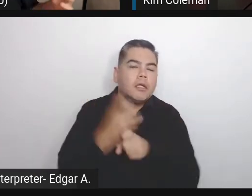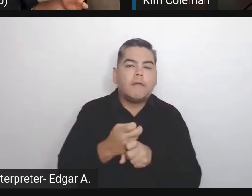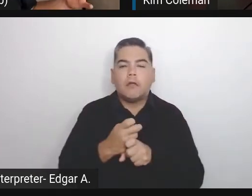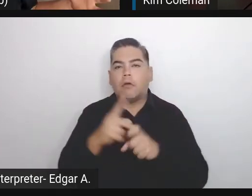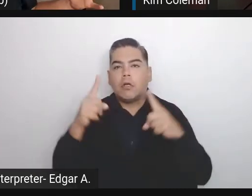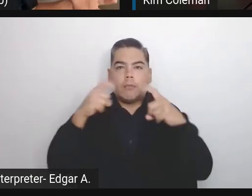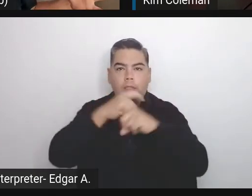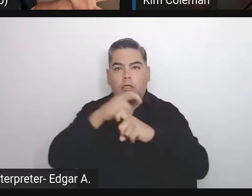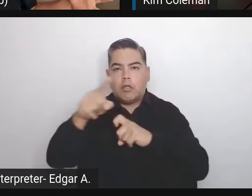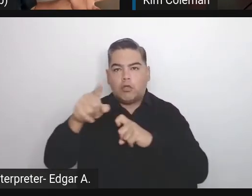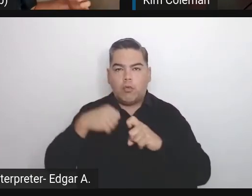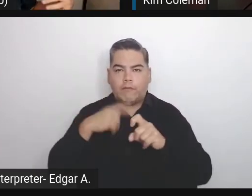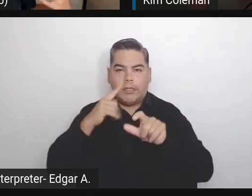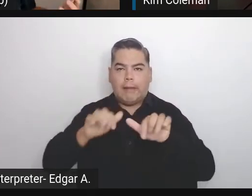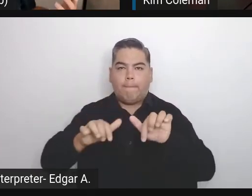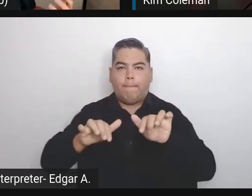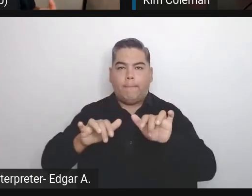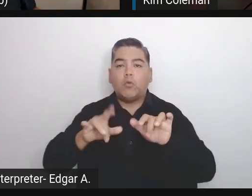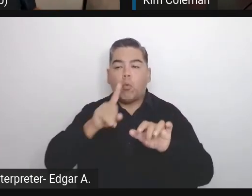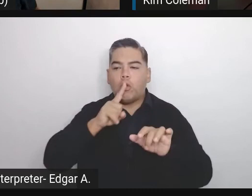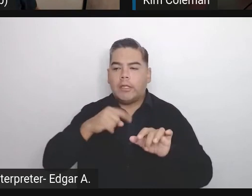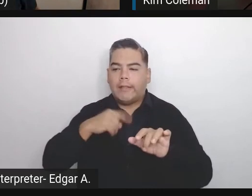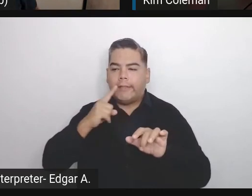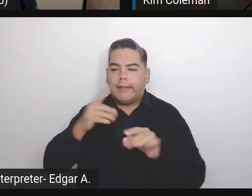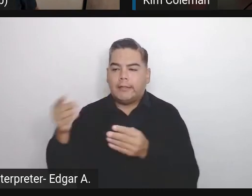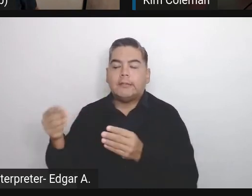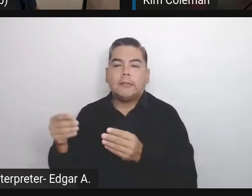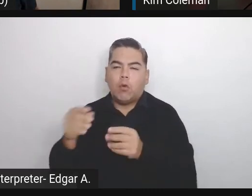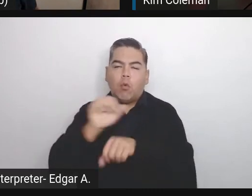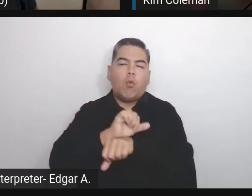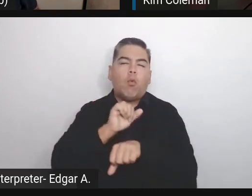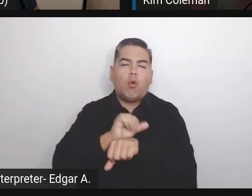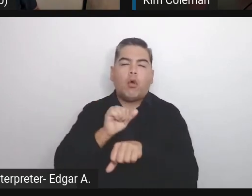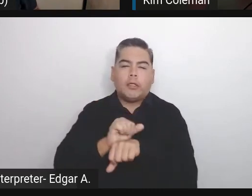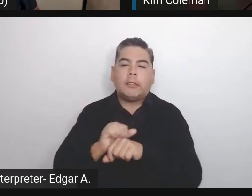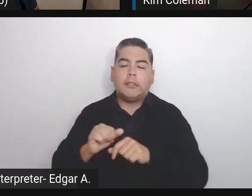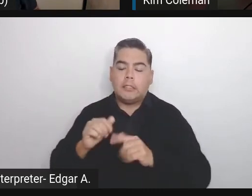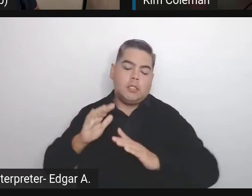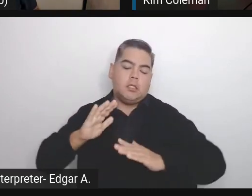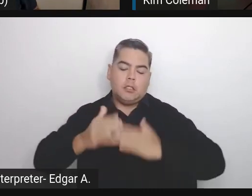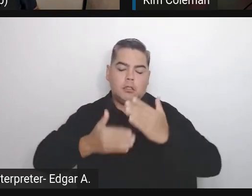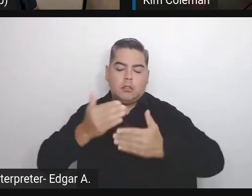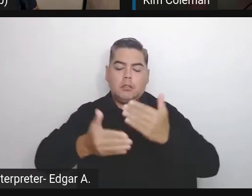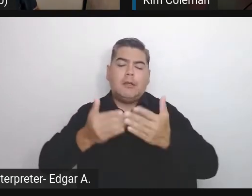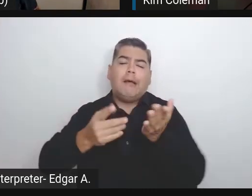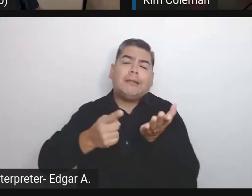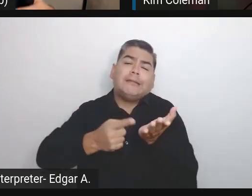This whole workflow creating it, probably can take even years, but it doesn't matter.